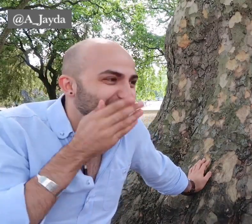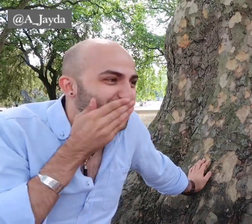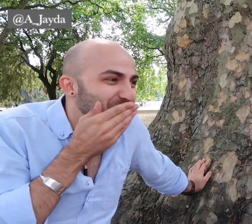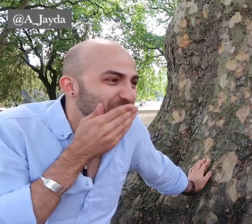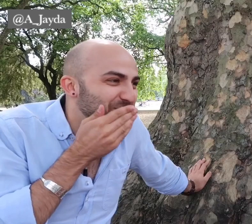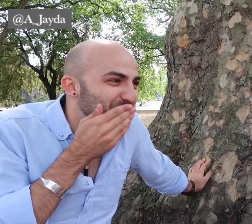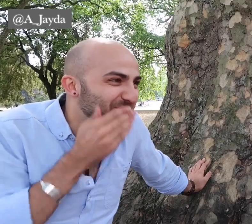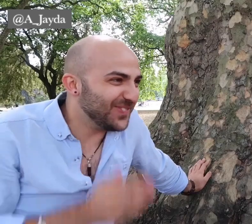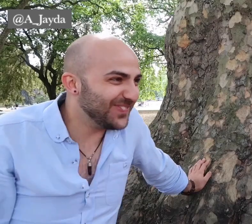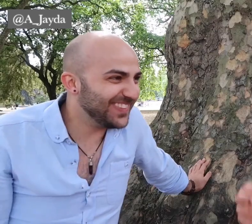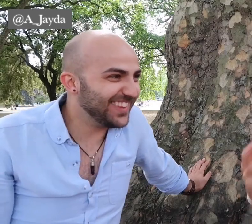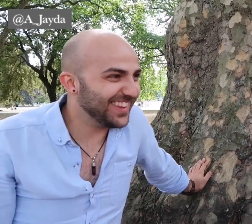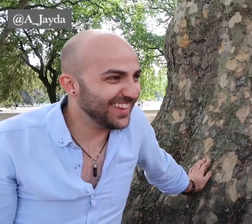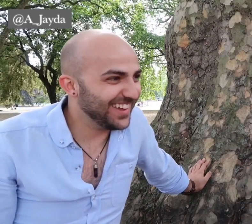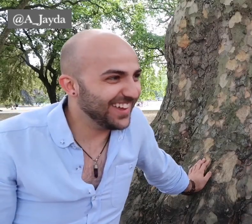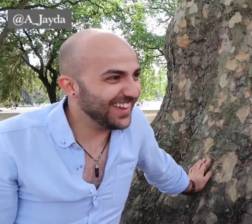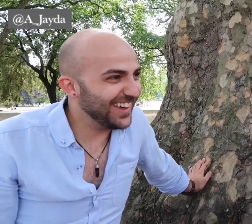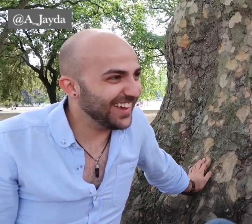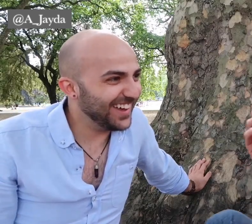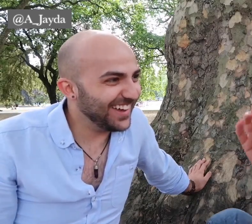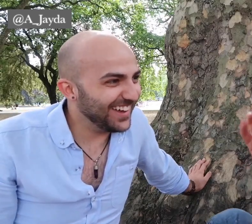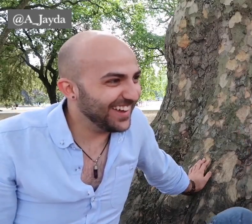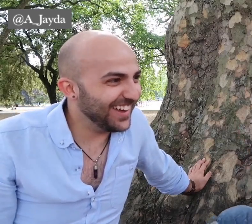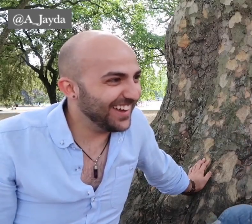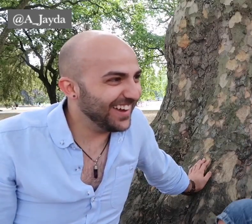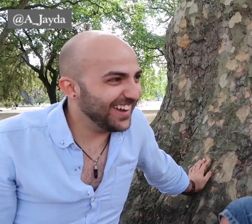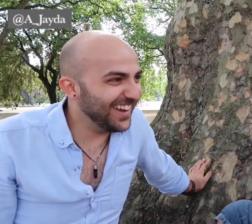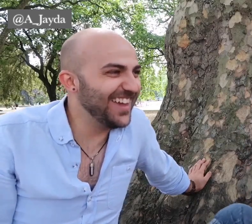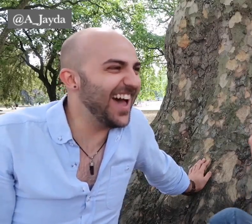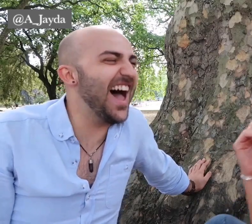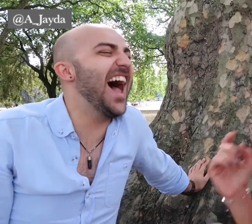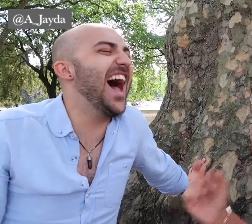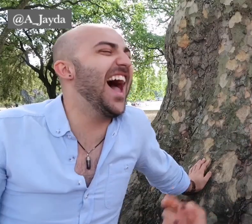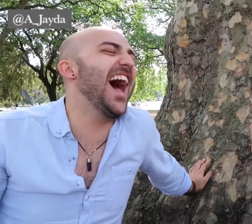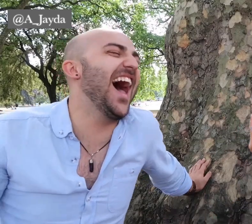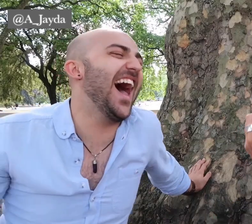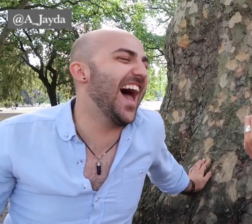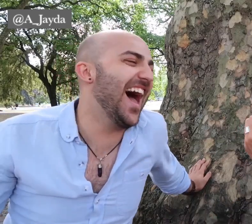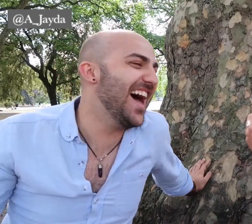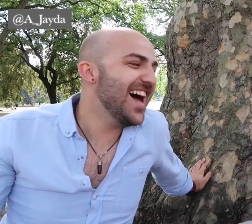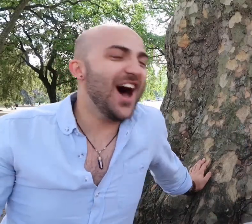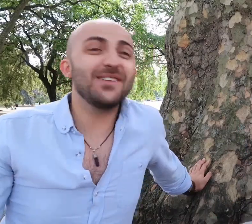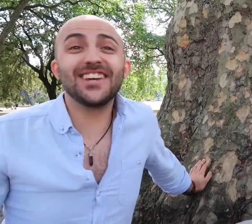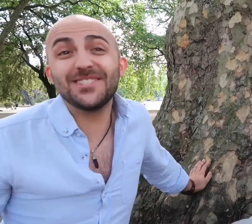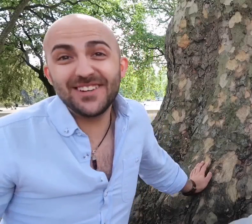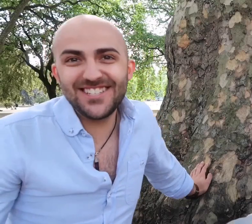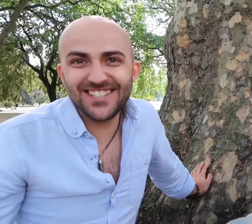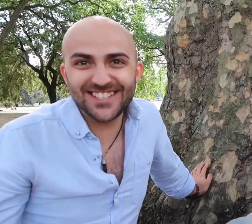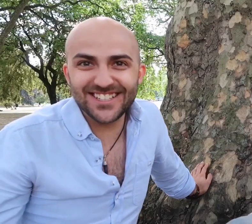and next time I see you we'll have like this Simon Cowell smile . I'm getting my teeth done